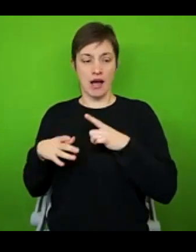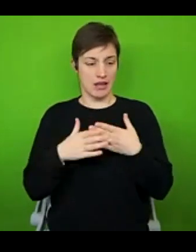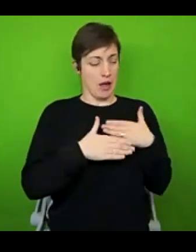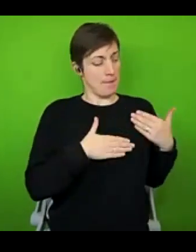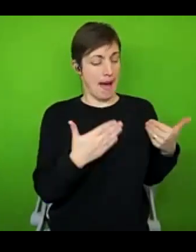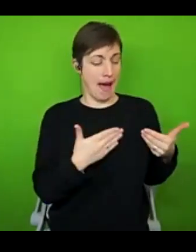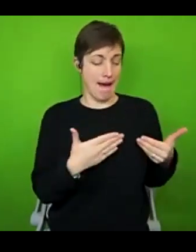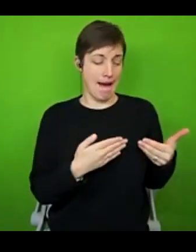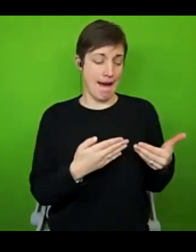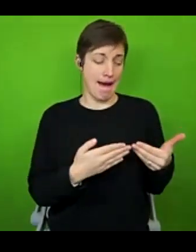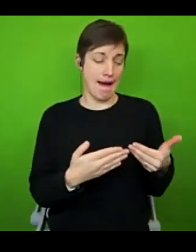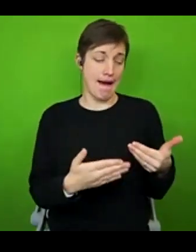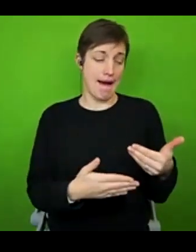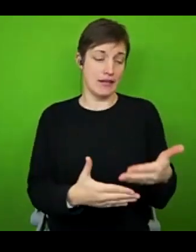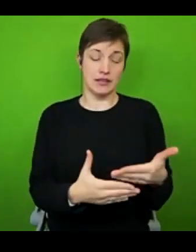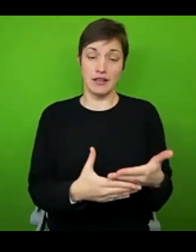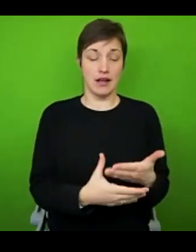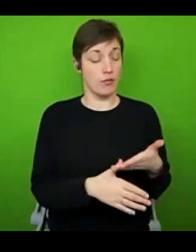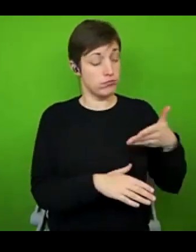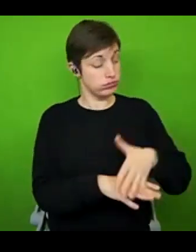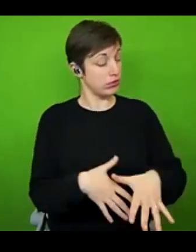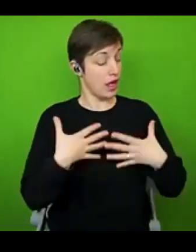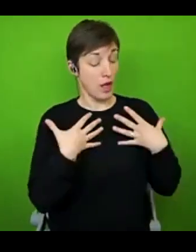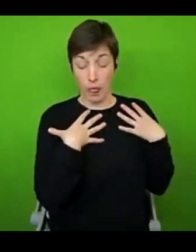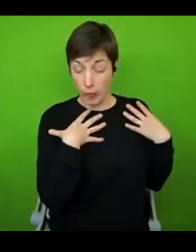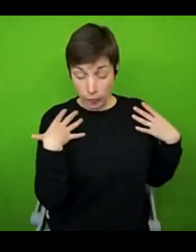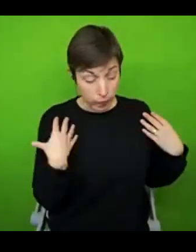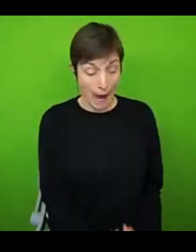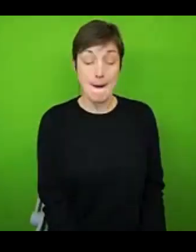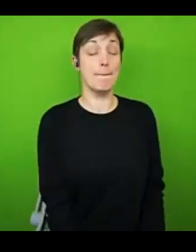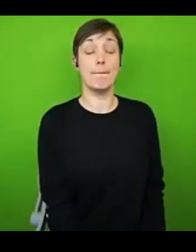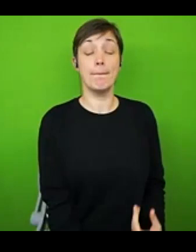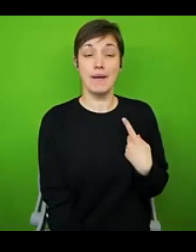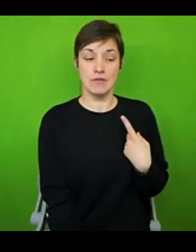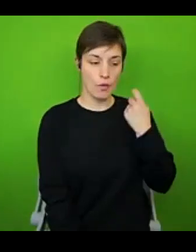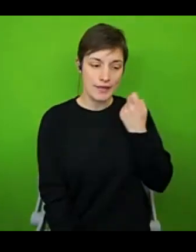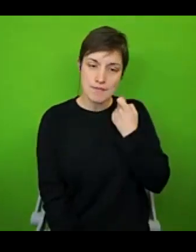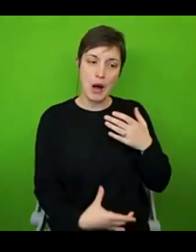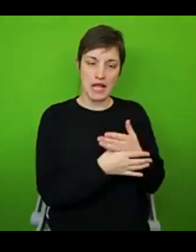more often than not over exerting myself in that moment and not considering the task themselves. I was really just